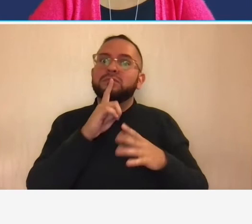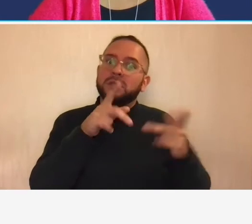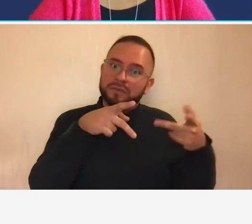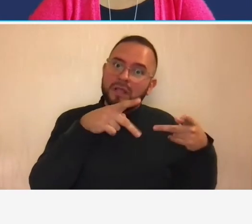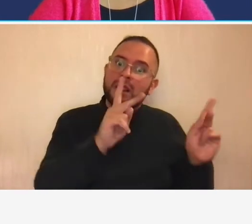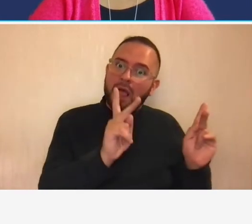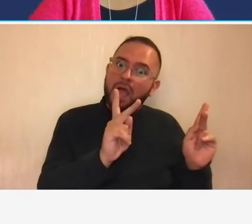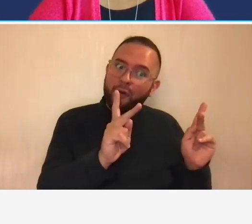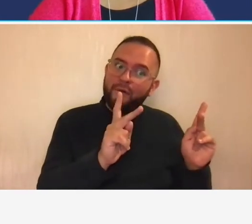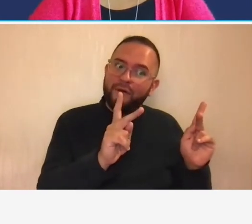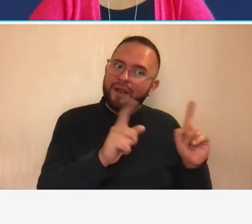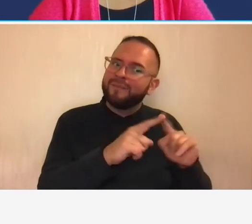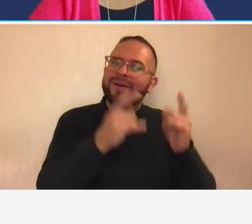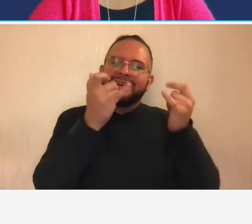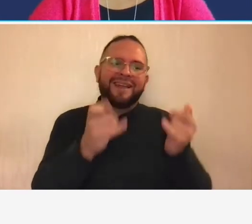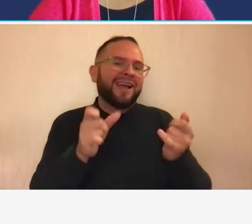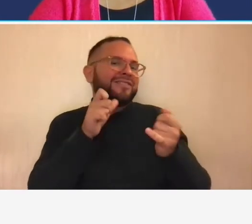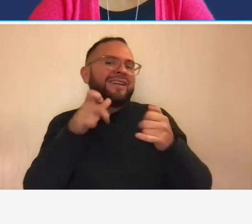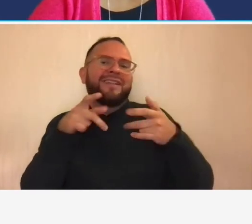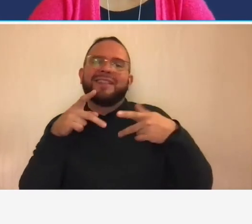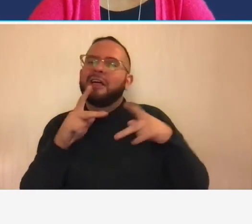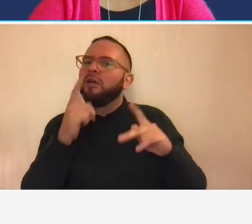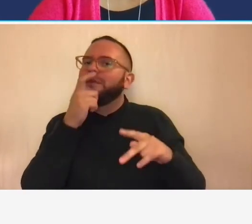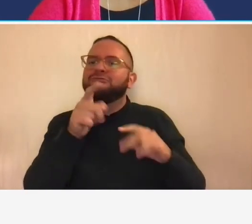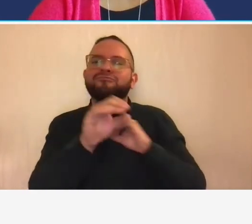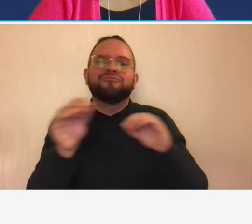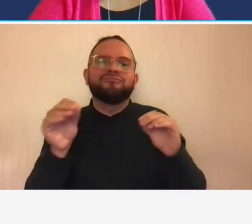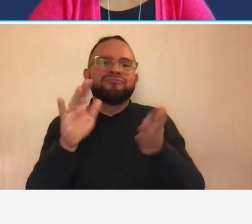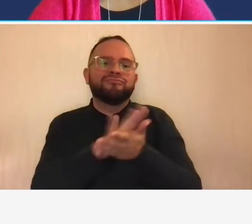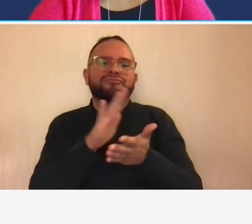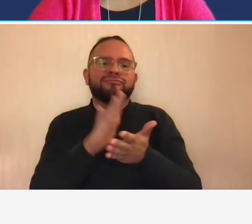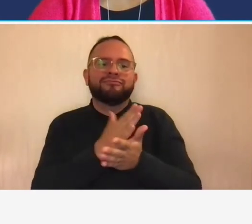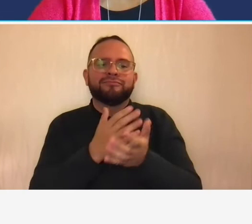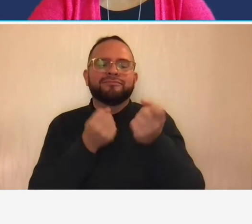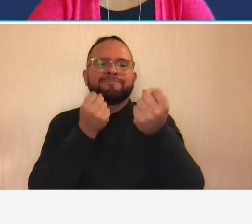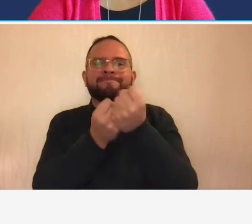is now an unallowable cost because you failed to comply with the record retention requirements